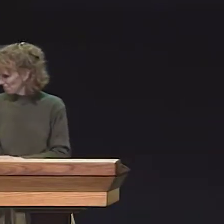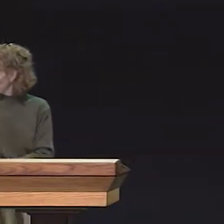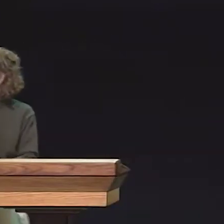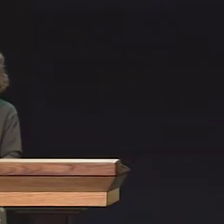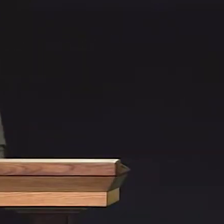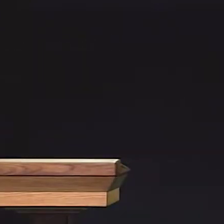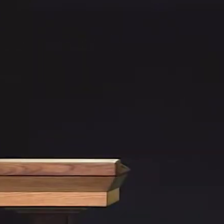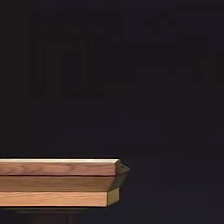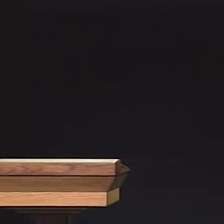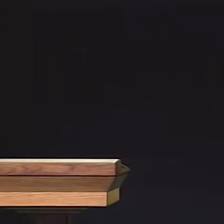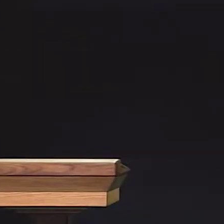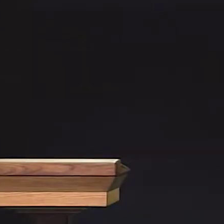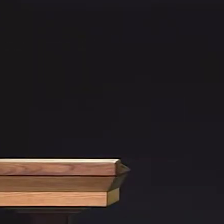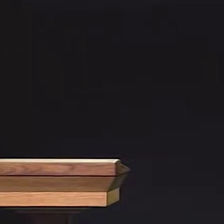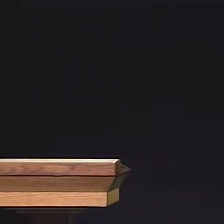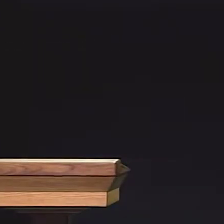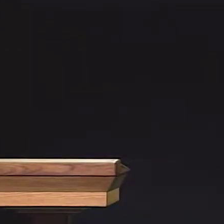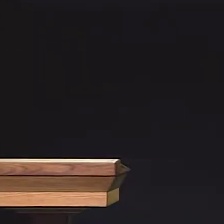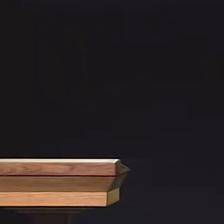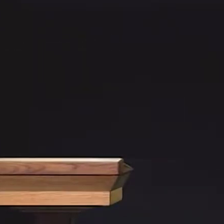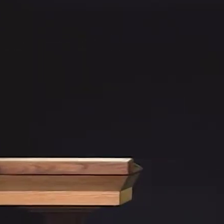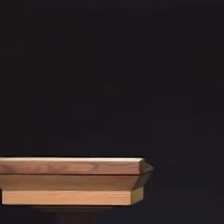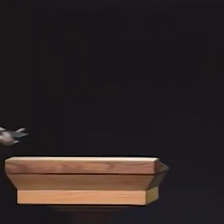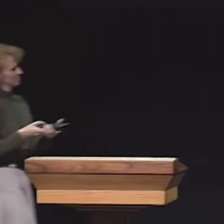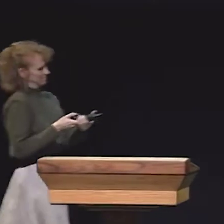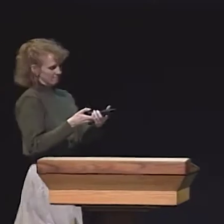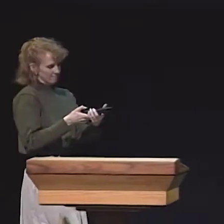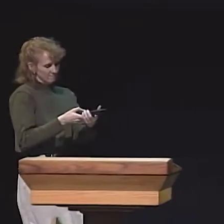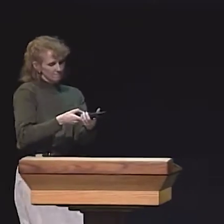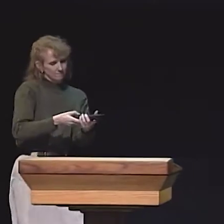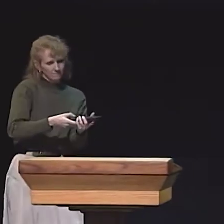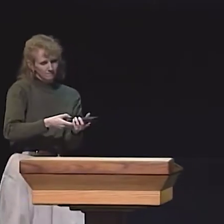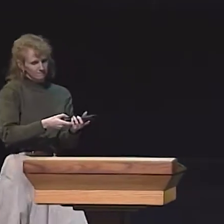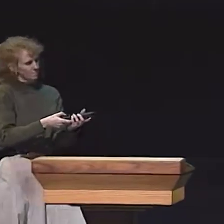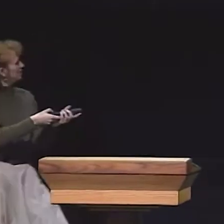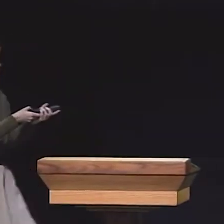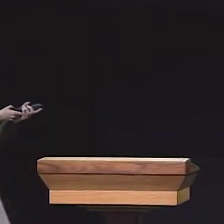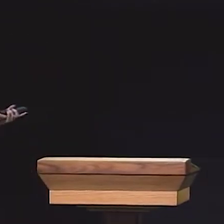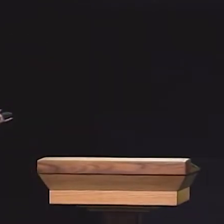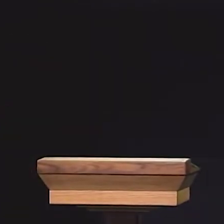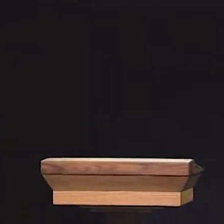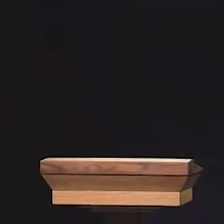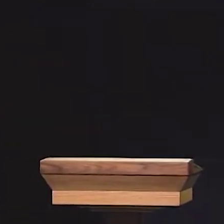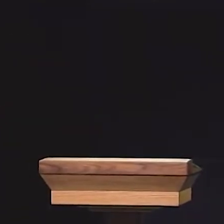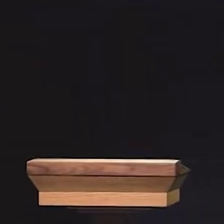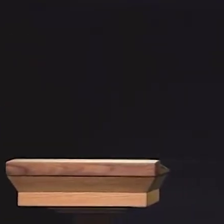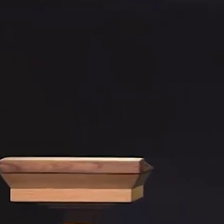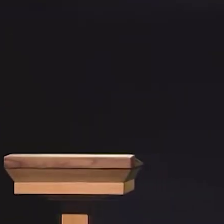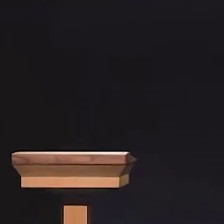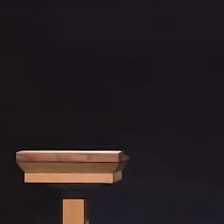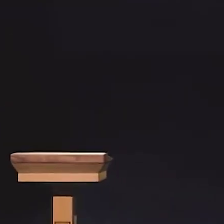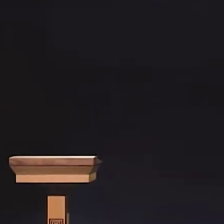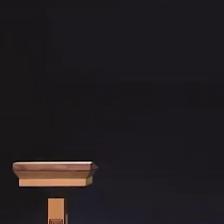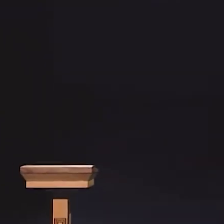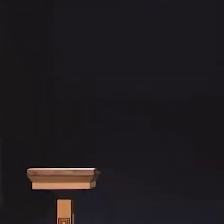AND IF IT--AS LONG AS IT'S GOING OK, THEY'RE FINE. SO, LET ME SHOW YOU A VIDEOTAPE OF THIS PORTION OF THE PROCESS.